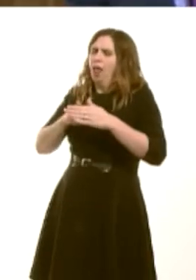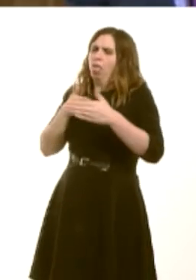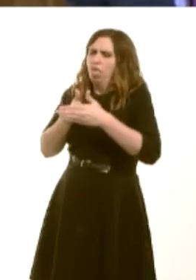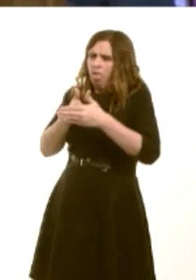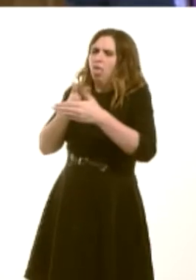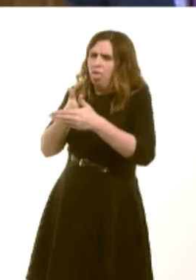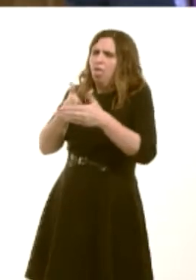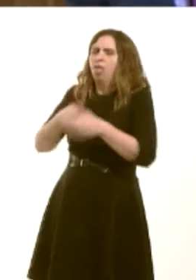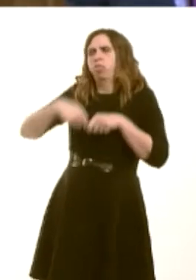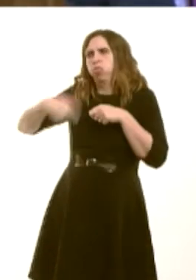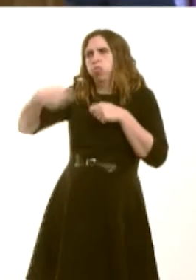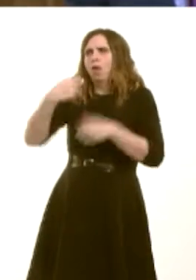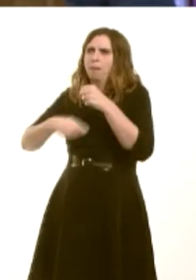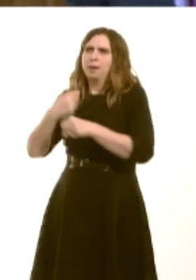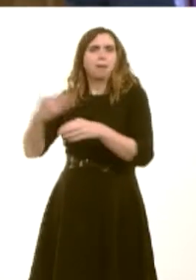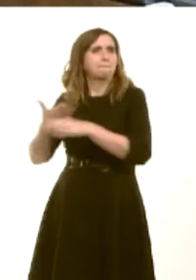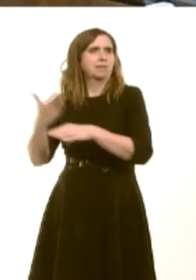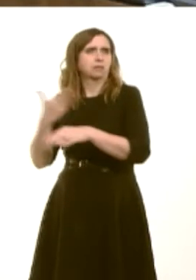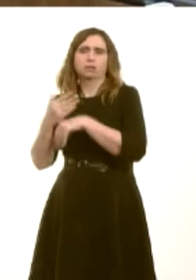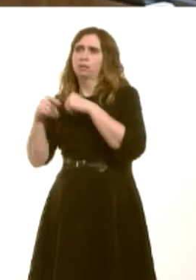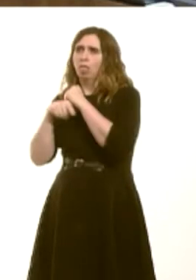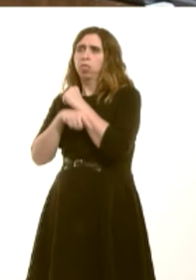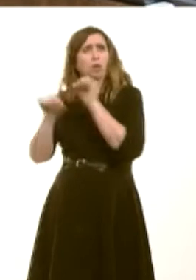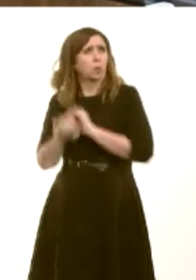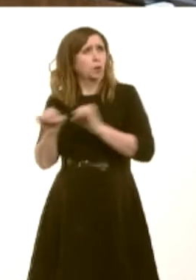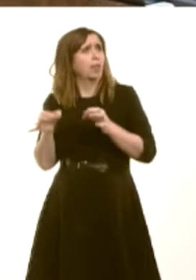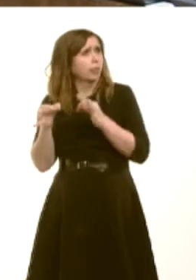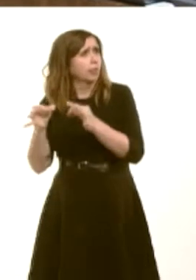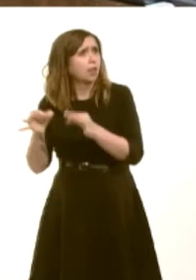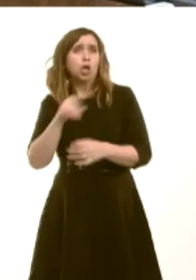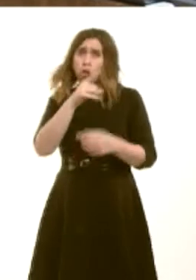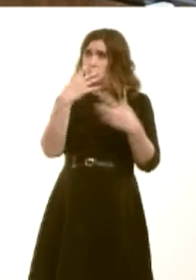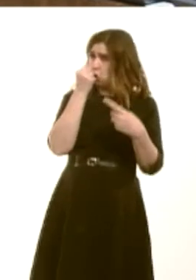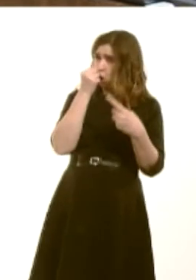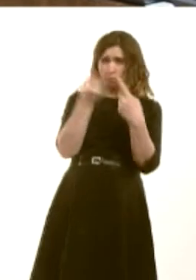changing to meet the challenge of the internet. Youíve got so many tools at your disposal,